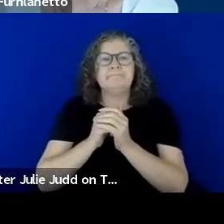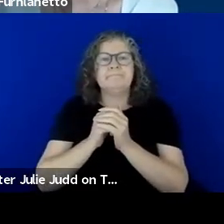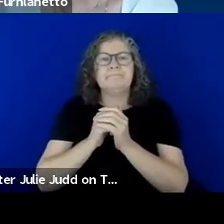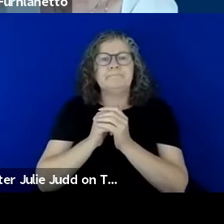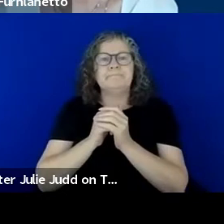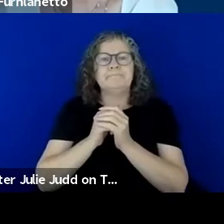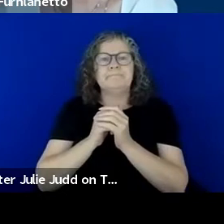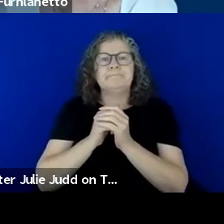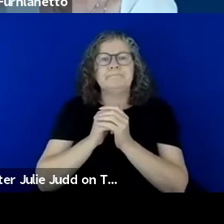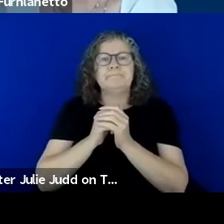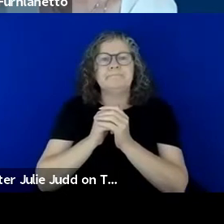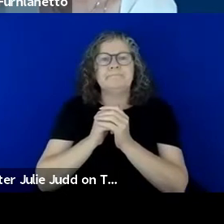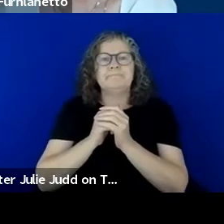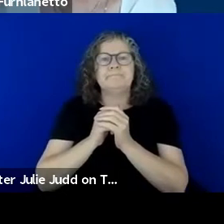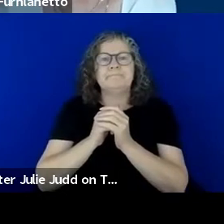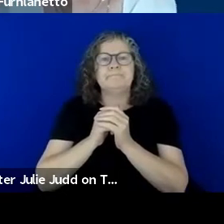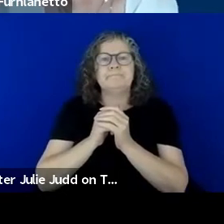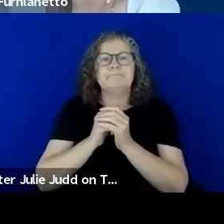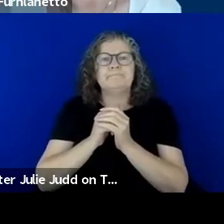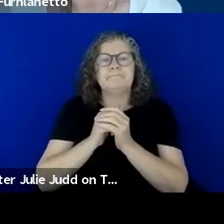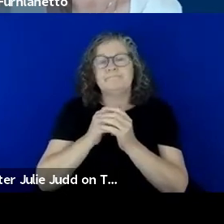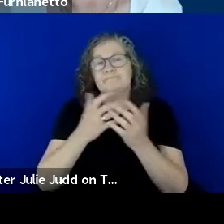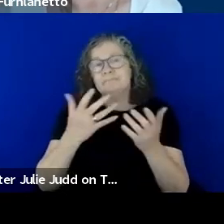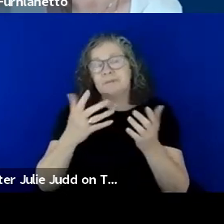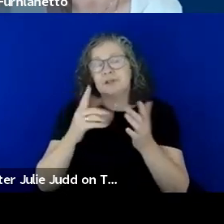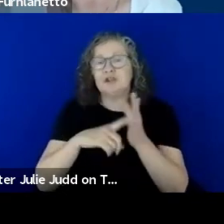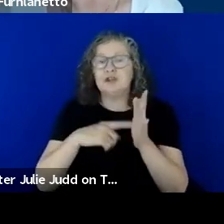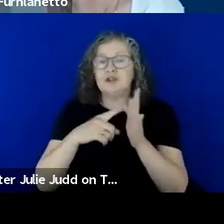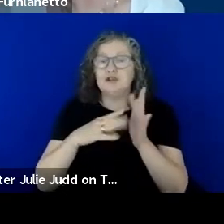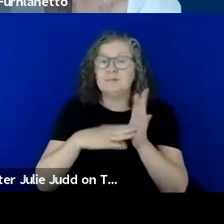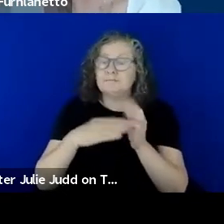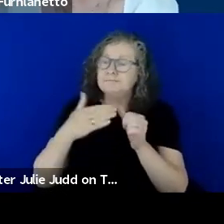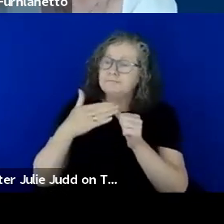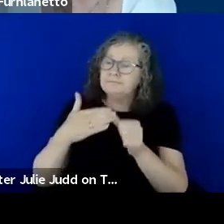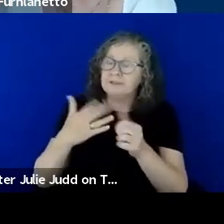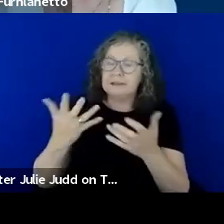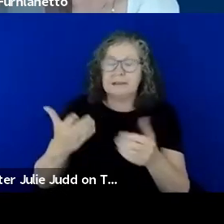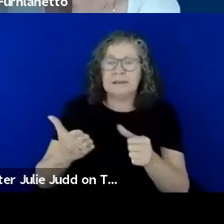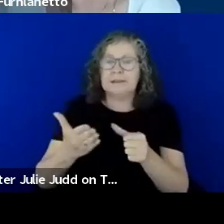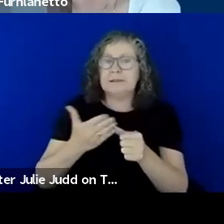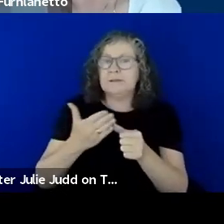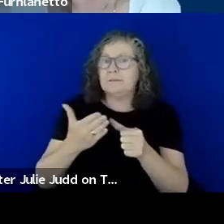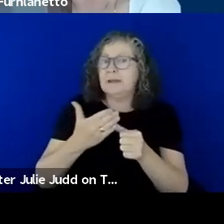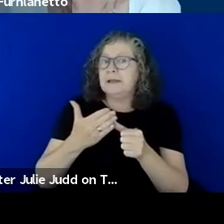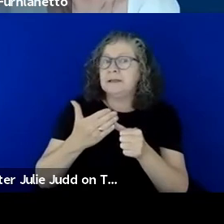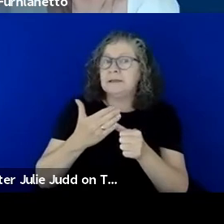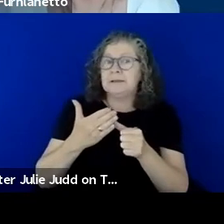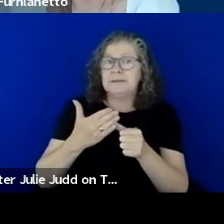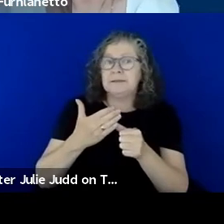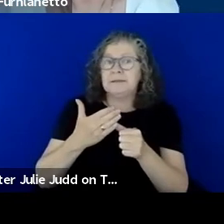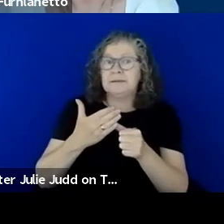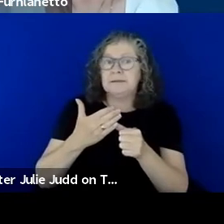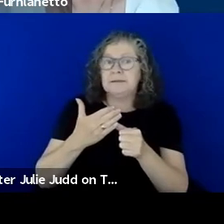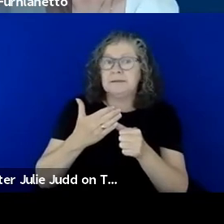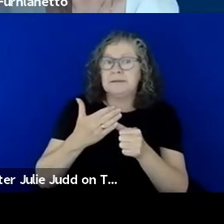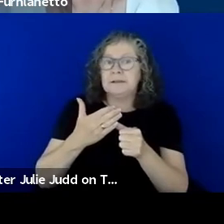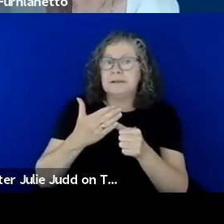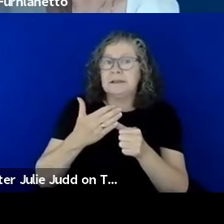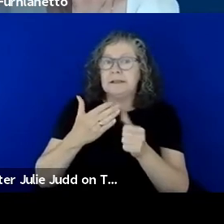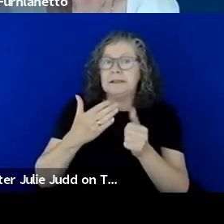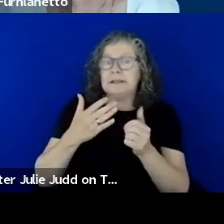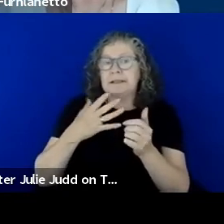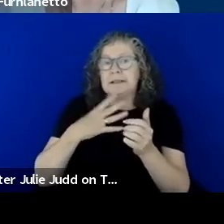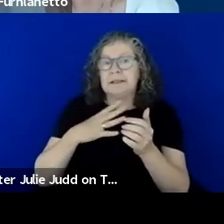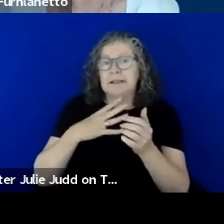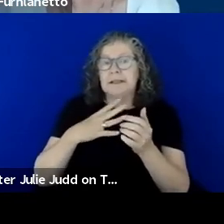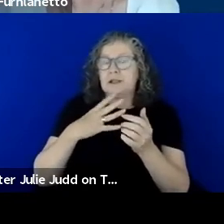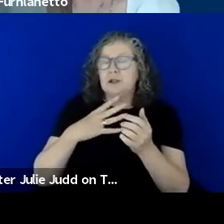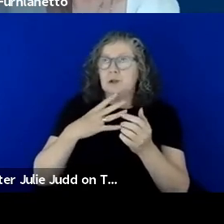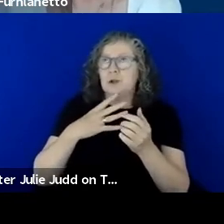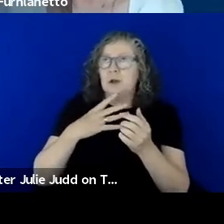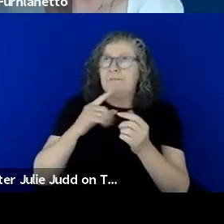depending,I really need to qualify all that I'm about to say by the fact that the